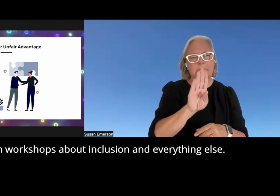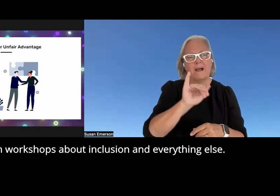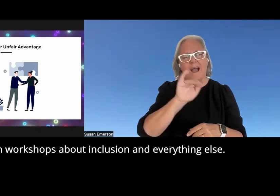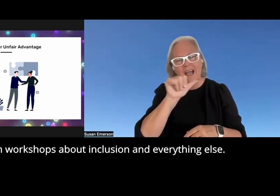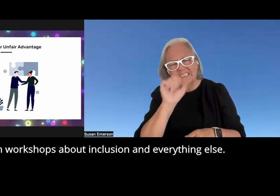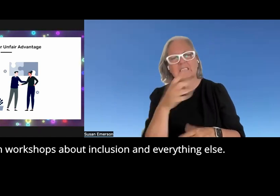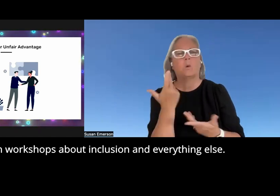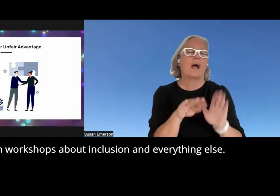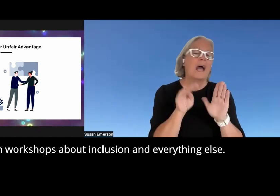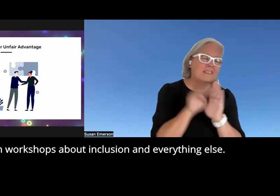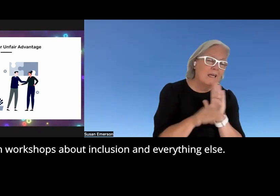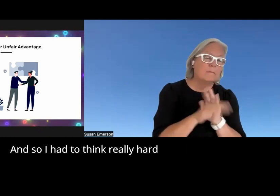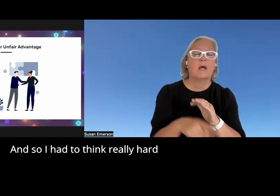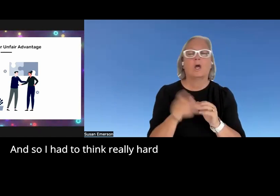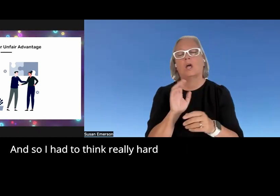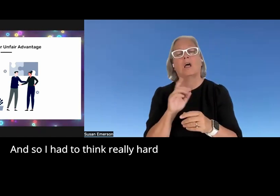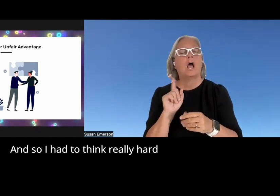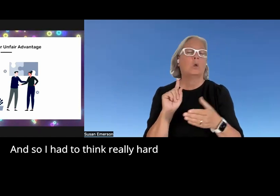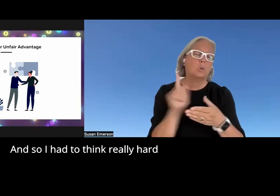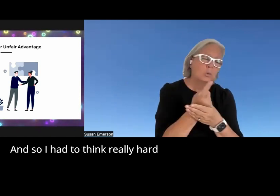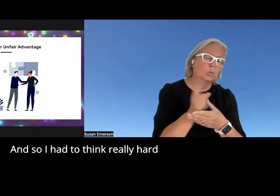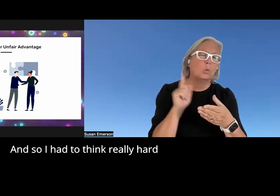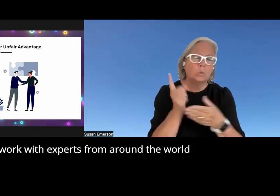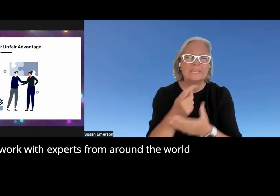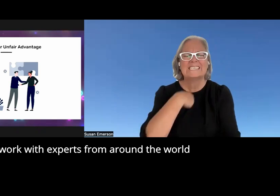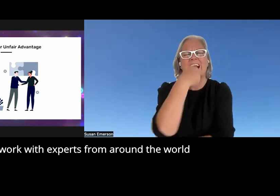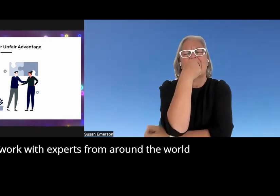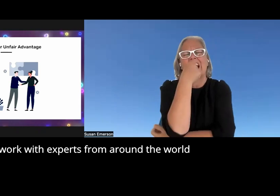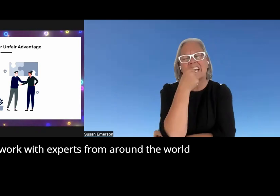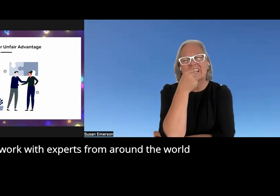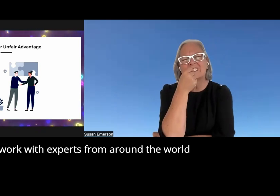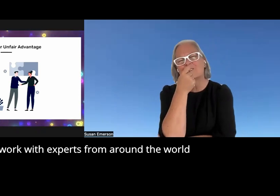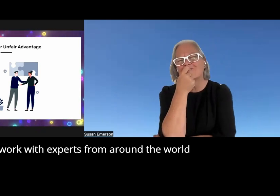about inclusion and everything else and so I had to think really hard and work with experts from